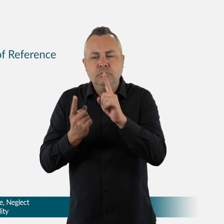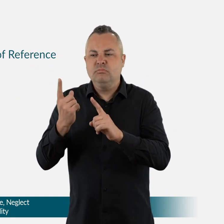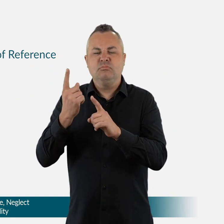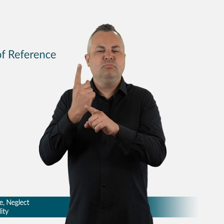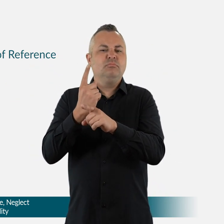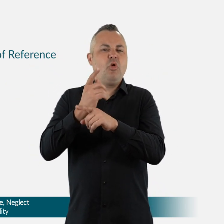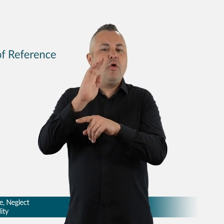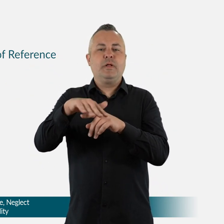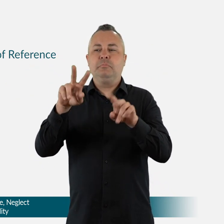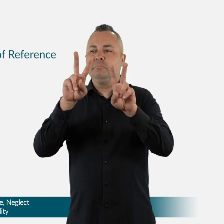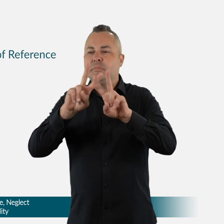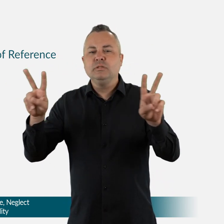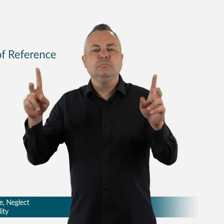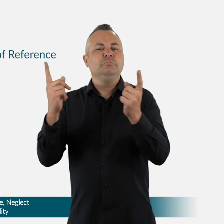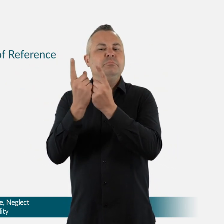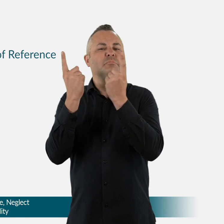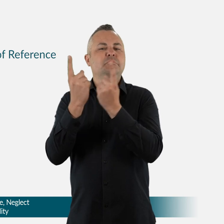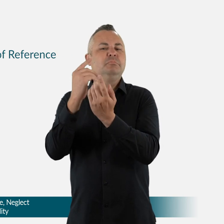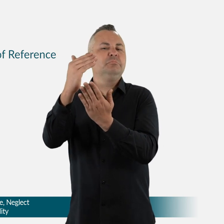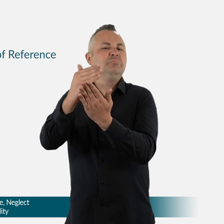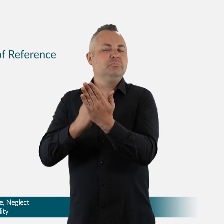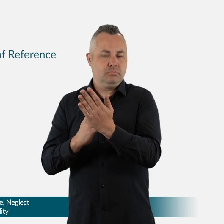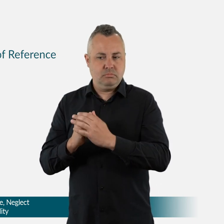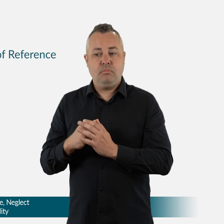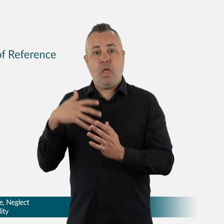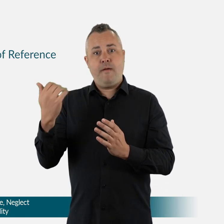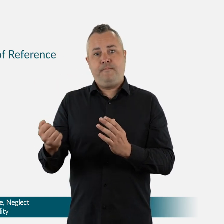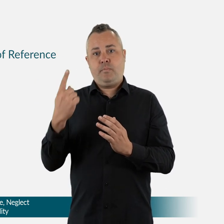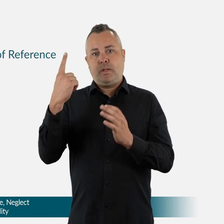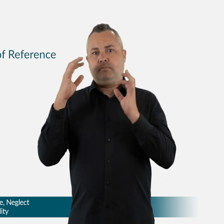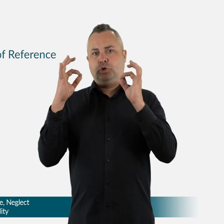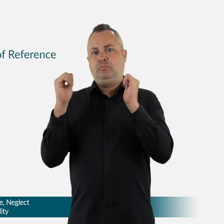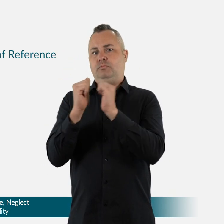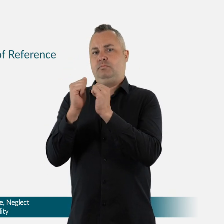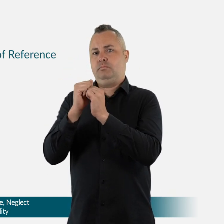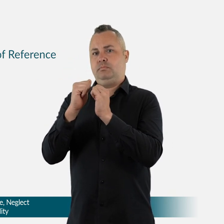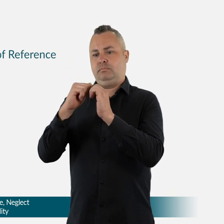help to inform Australian governments, institutions and the wider community